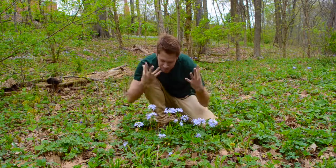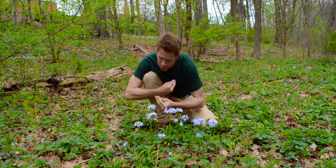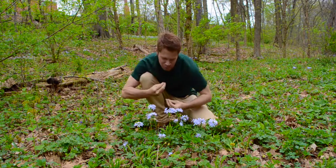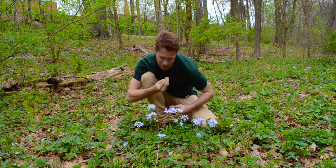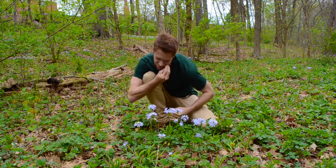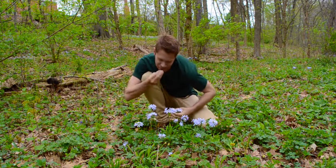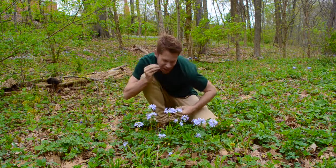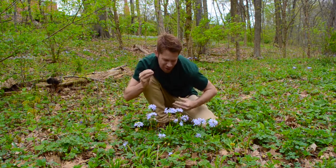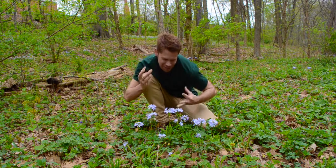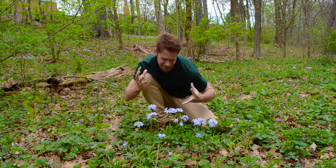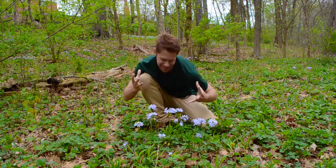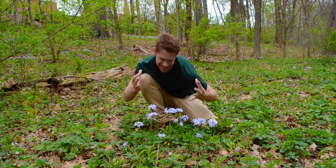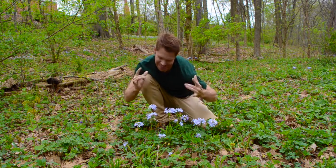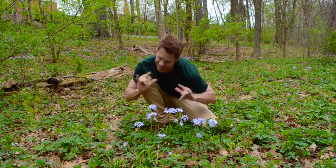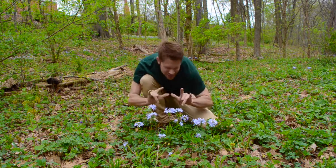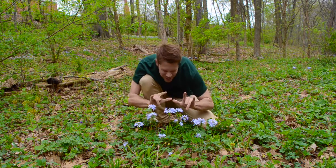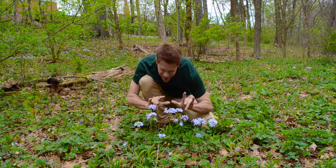YOU ARE SO BEAUTIFUL FLOWERS. I LOVE YOU!